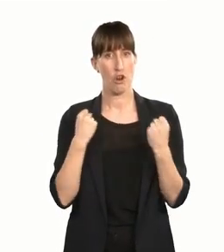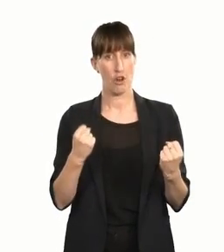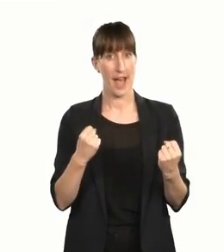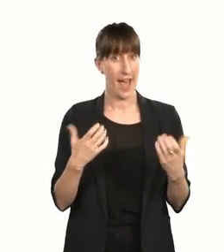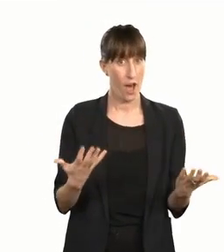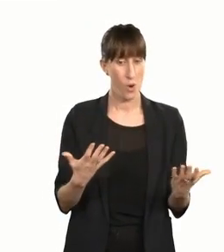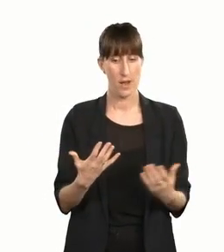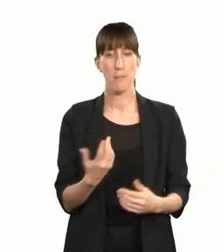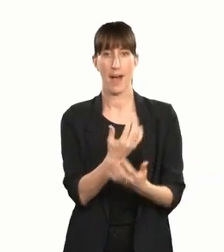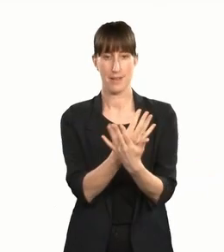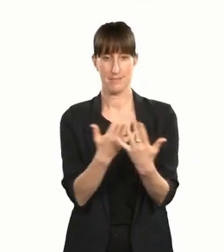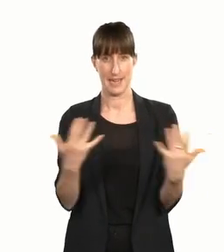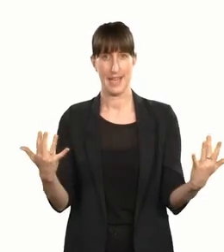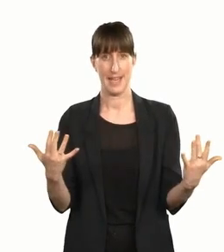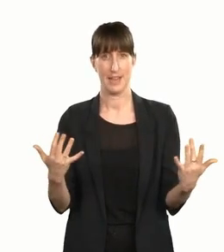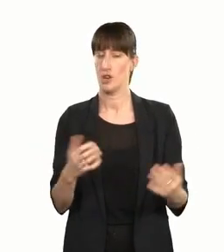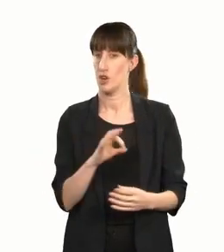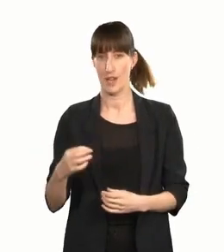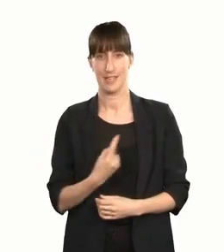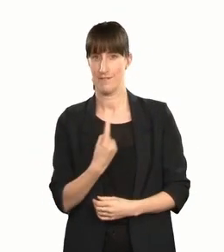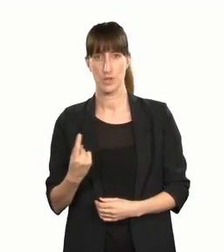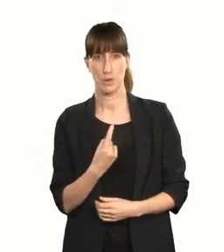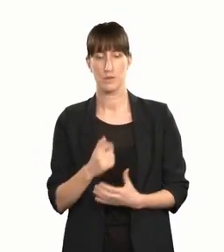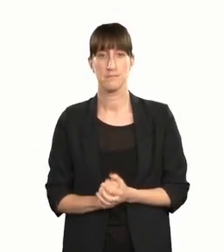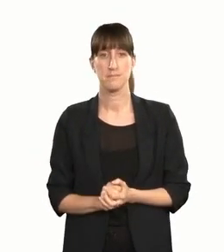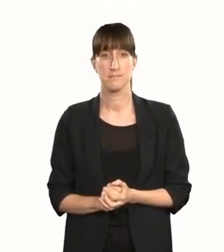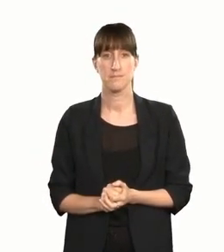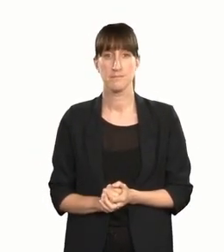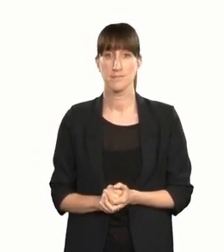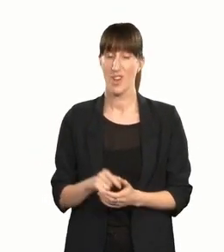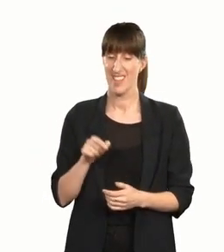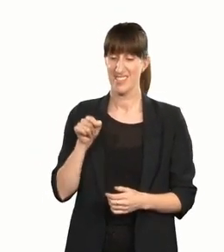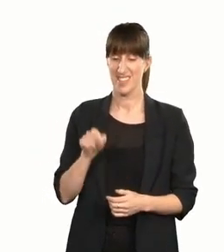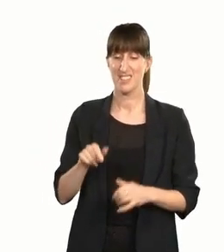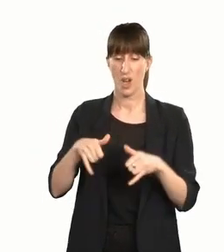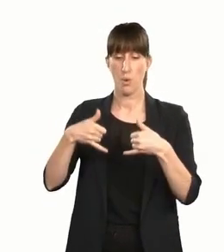he toa takitini — but the work of many. This award is an acknowledgement of our long-standing commitment